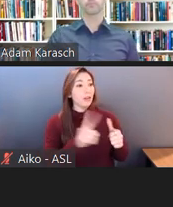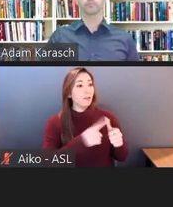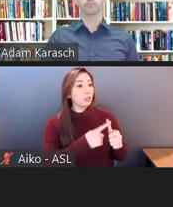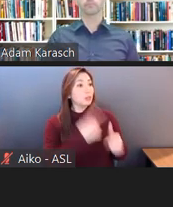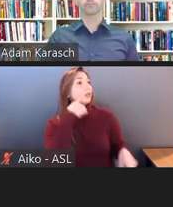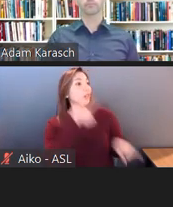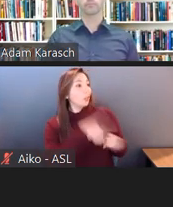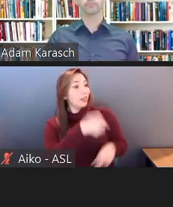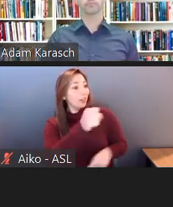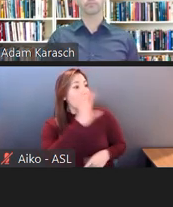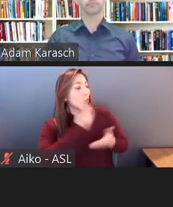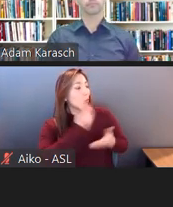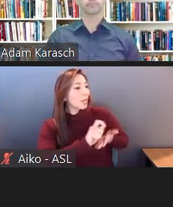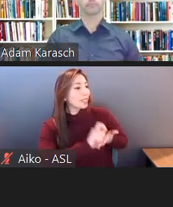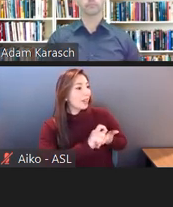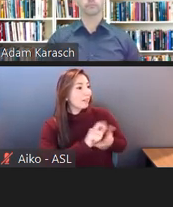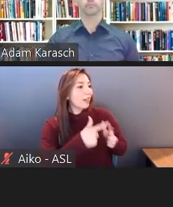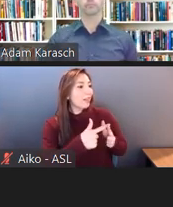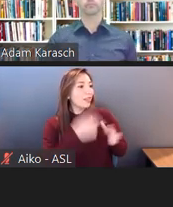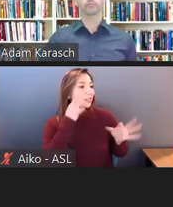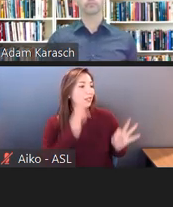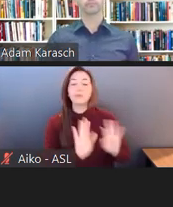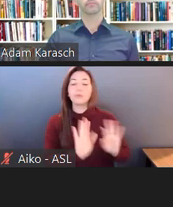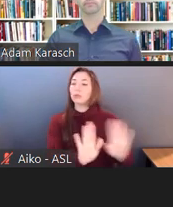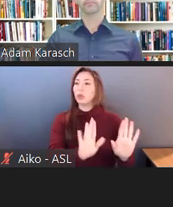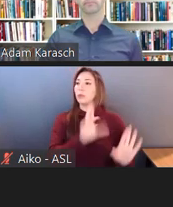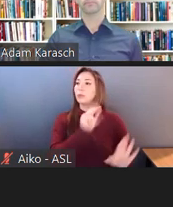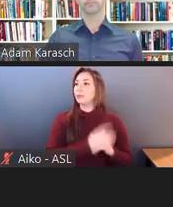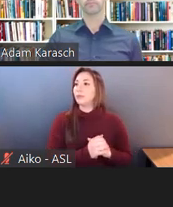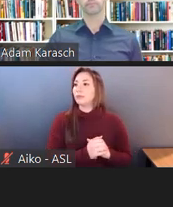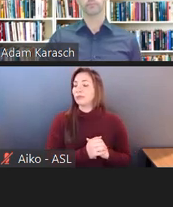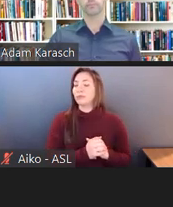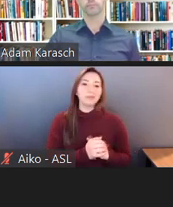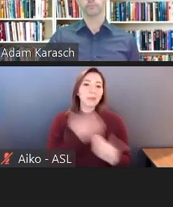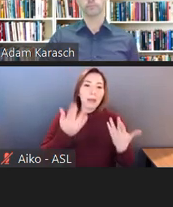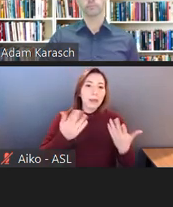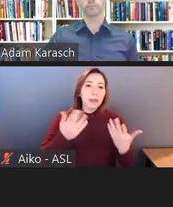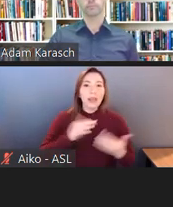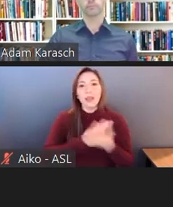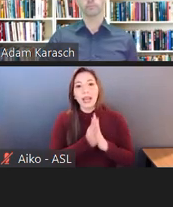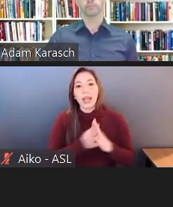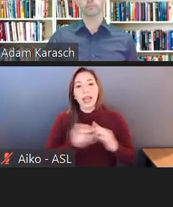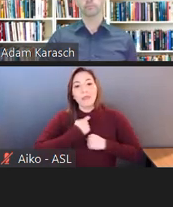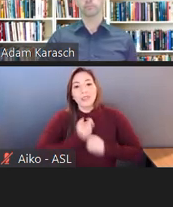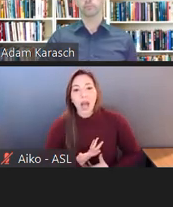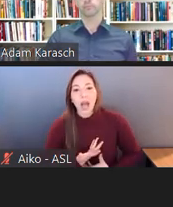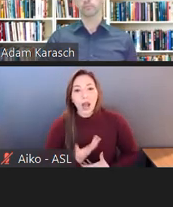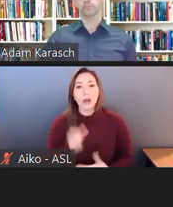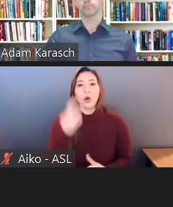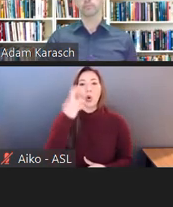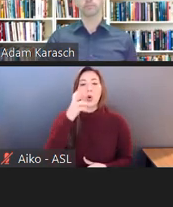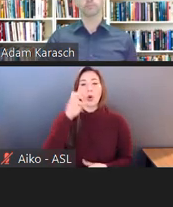probably said, OK, fine, and then got tired of doing it, or thought it was too cumbersome, and then stopped.